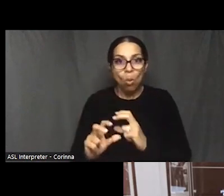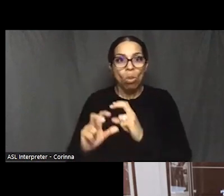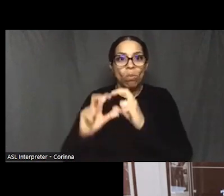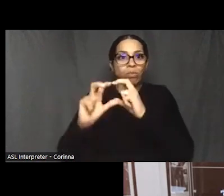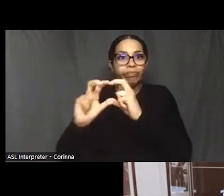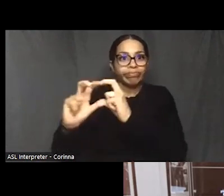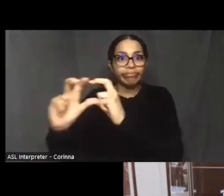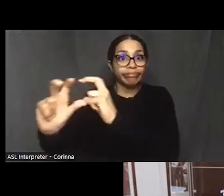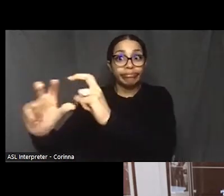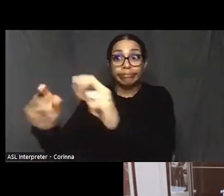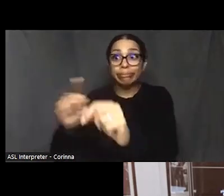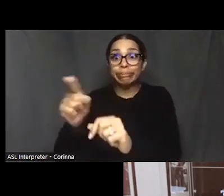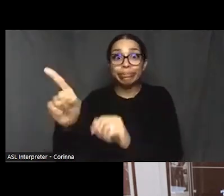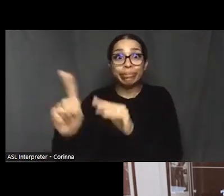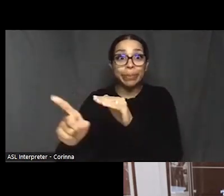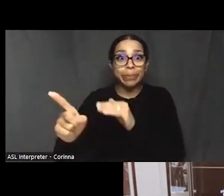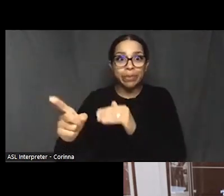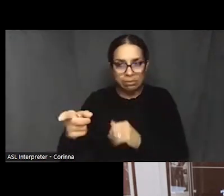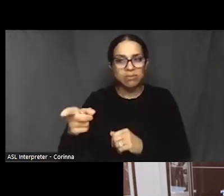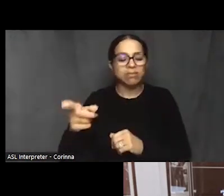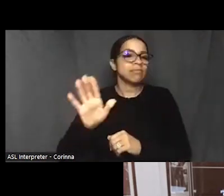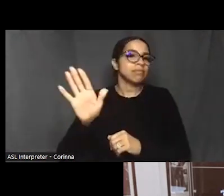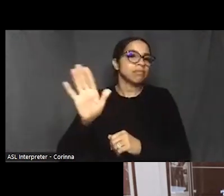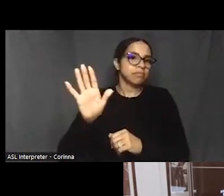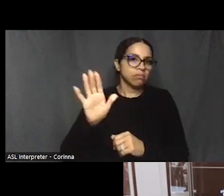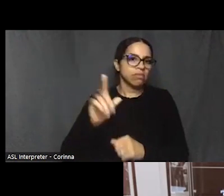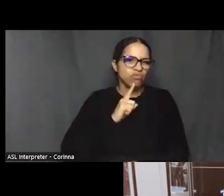as you put the crisis in front of people's faces,